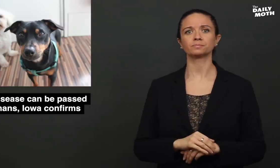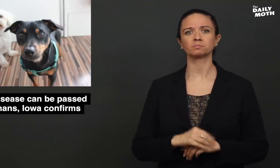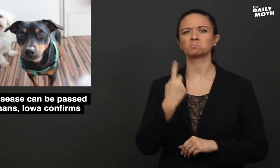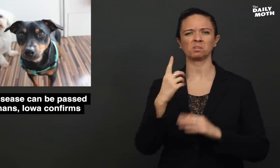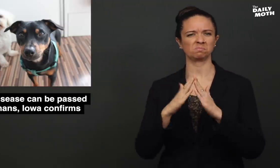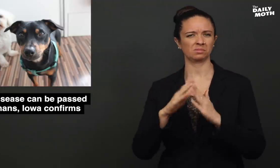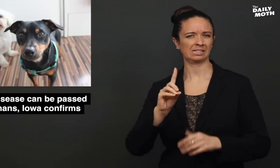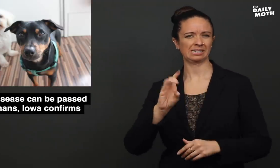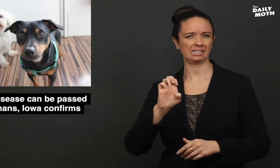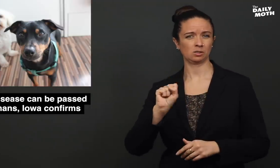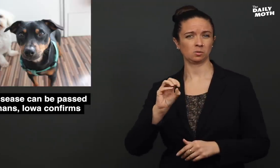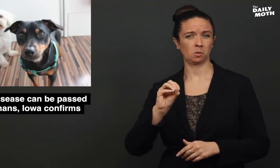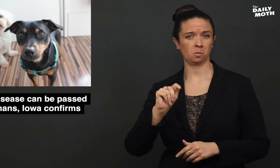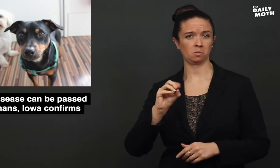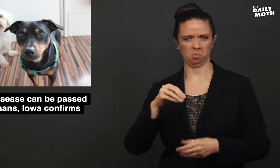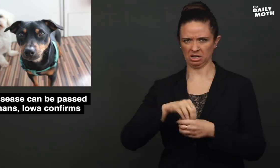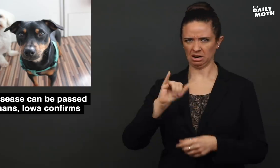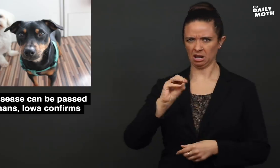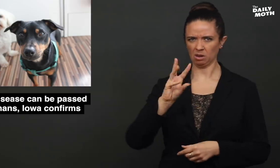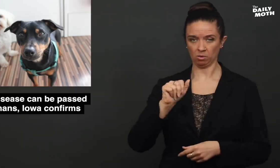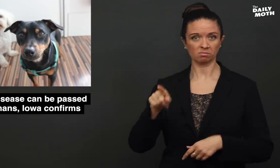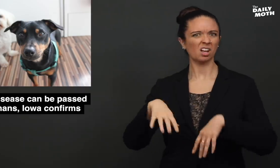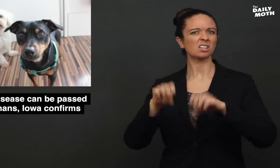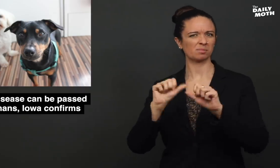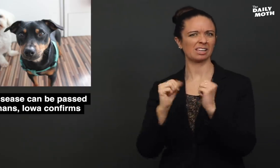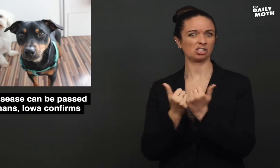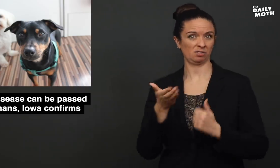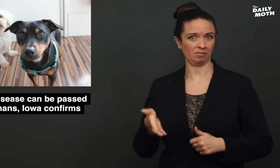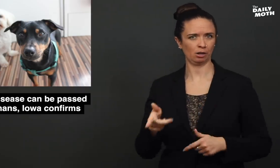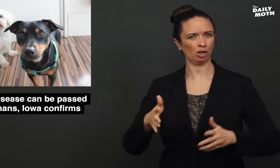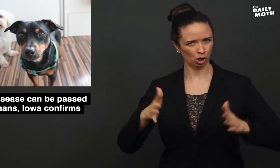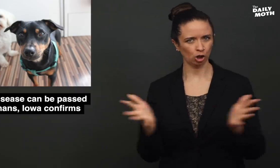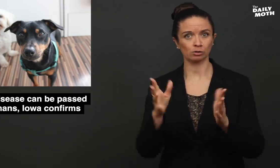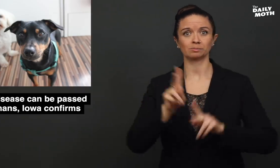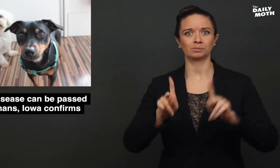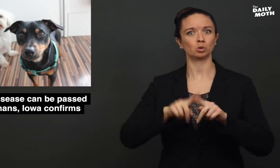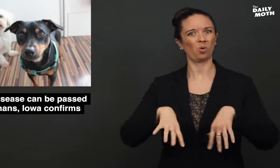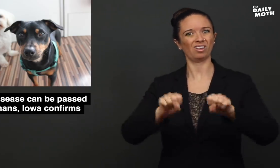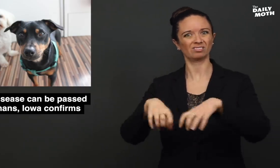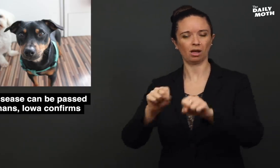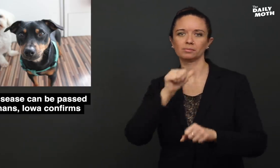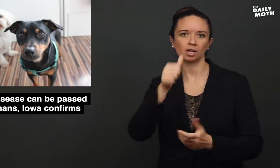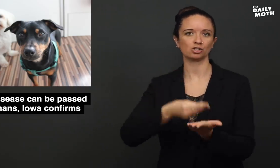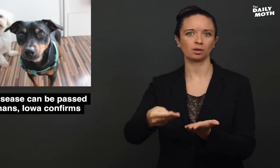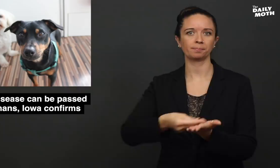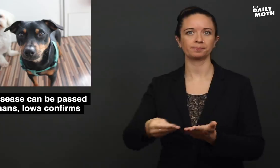A De Soto adoption agency encouraged people to adopt, not shop.